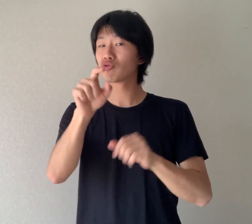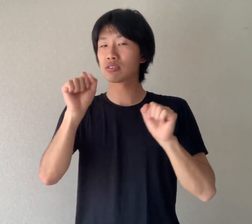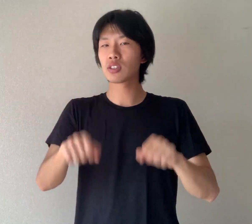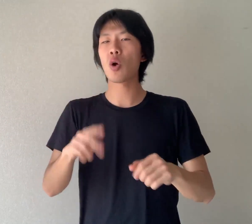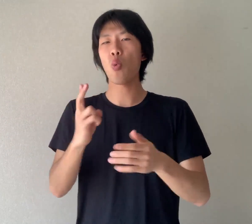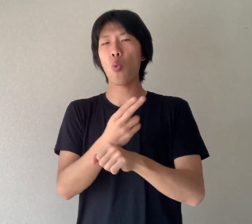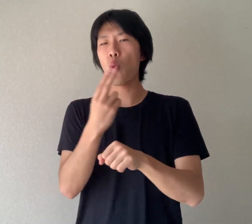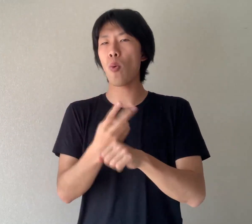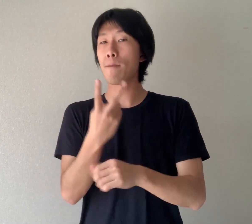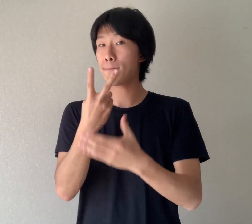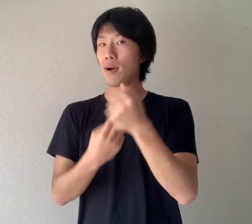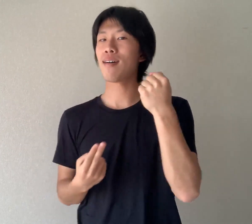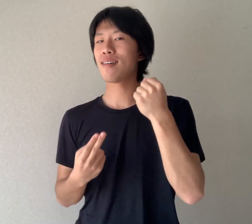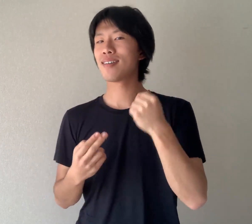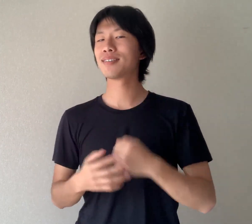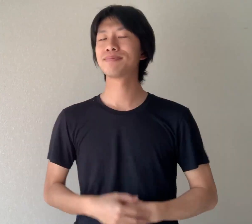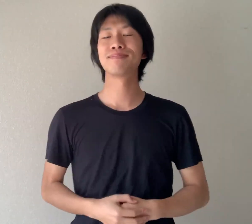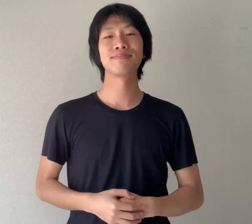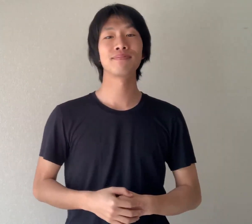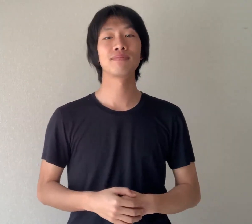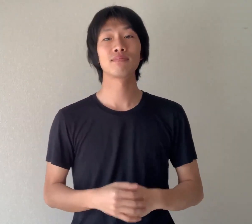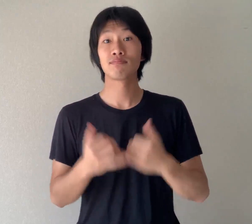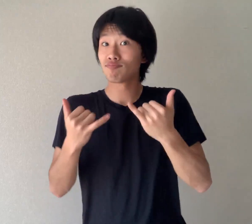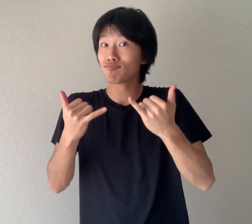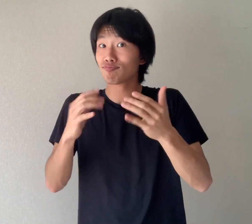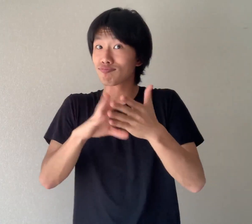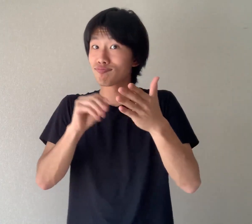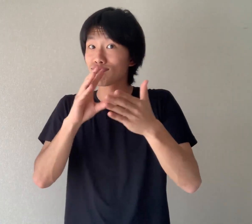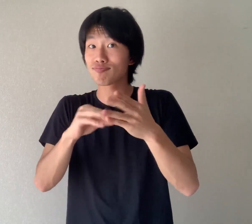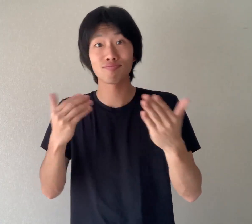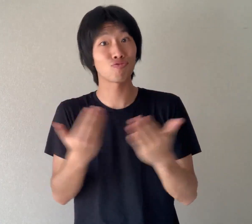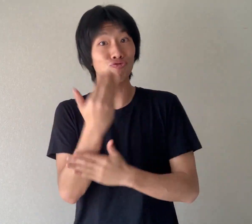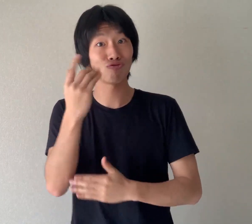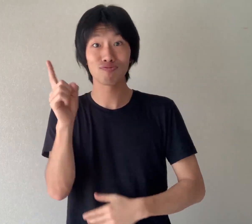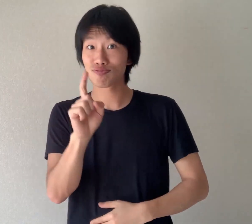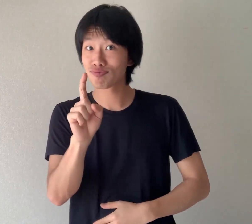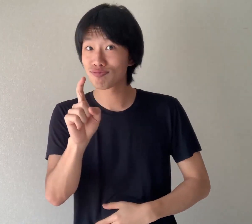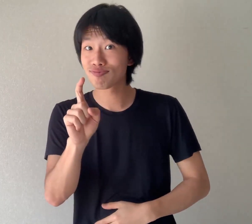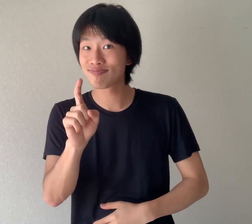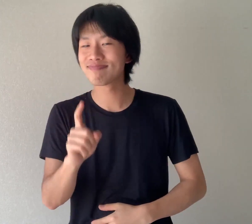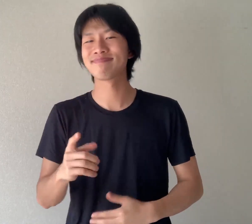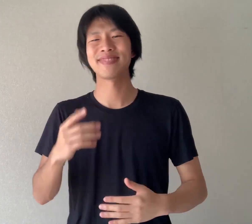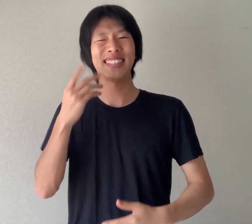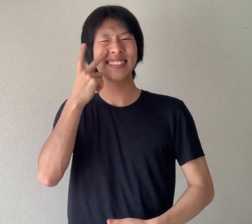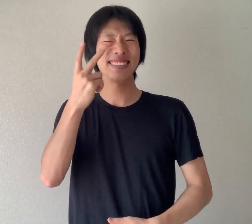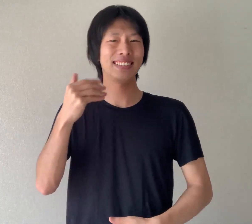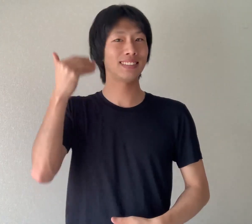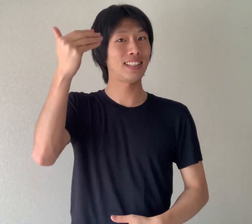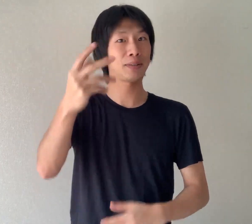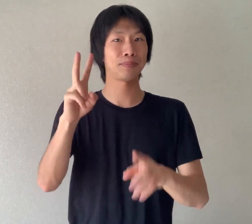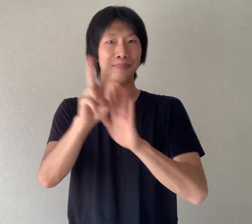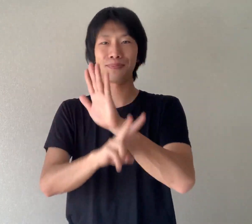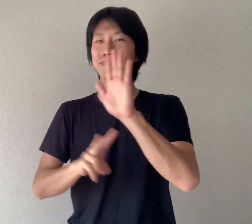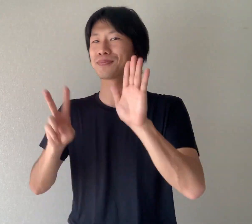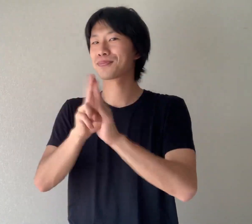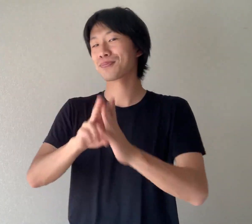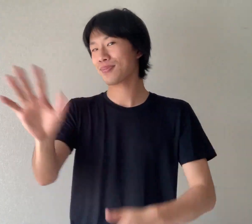You can use both signs! Have you learned something new today? See the next video! Bye~